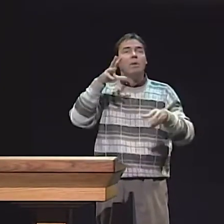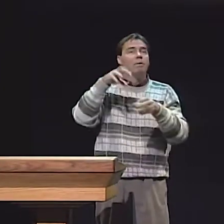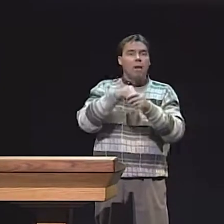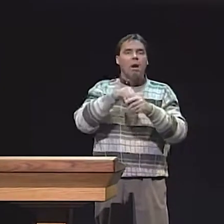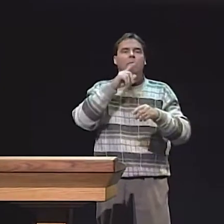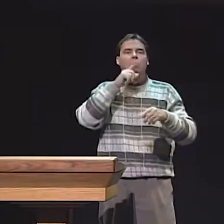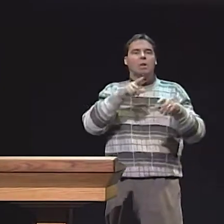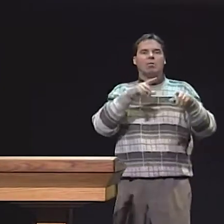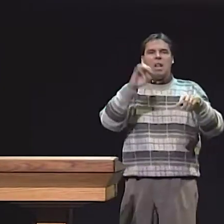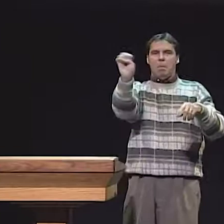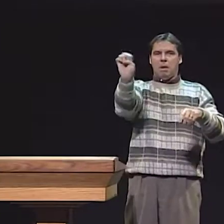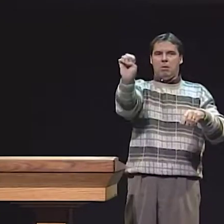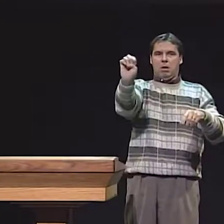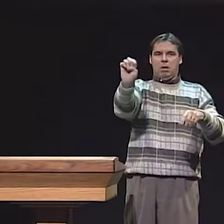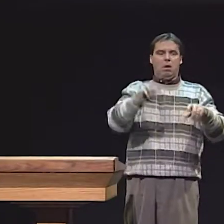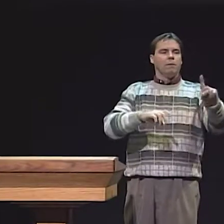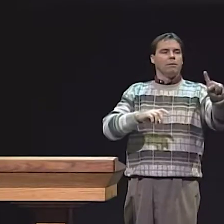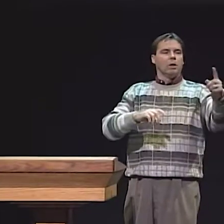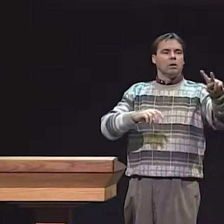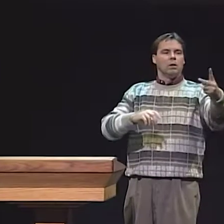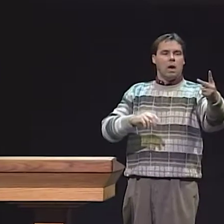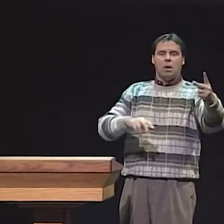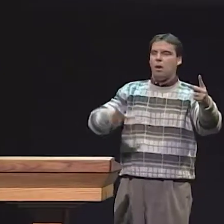WE WOULD INCREASE CHILDREN'S ABILITY TO USE ASL.